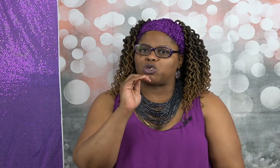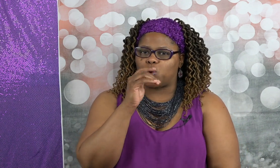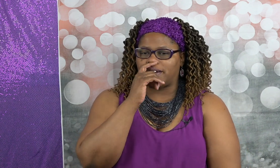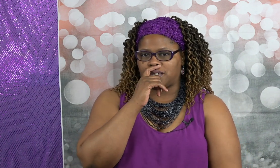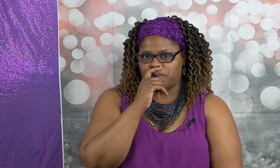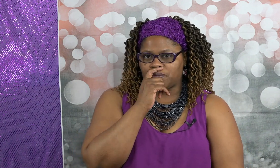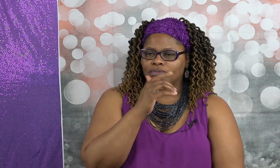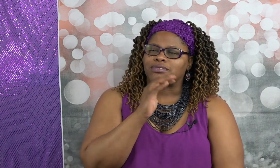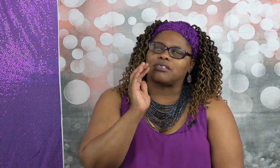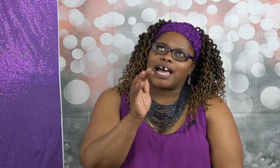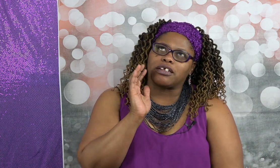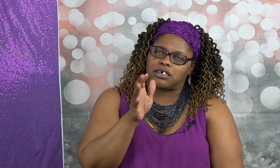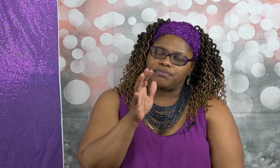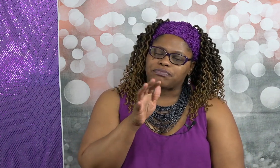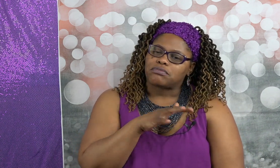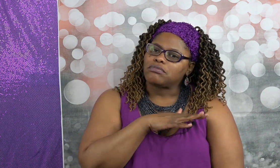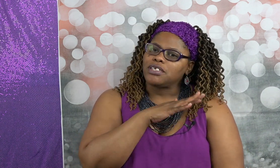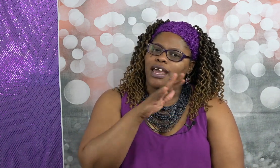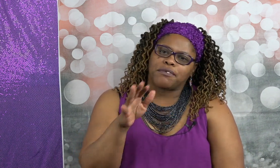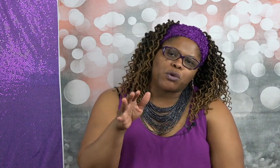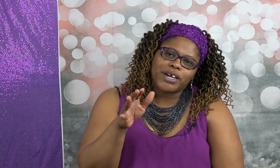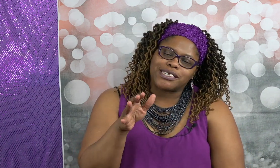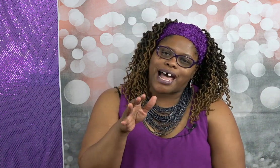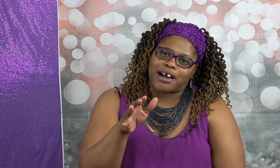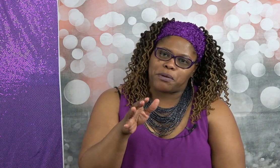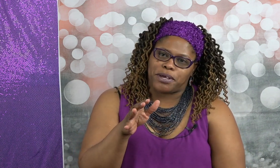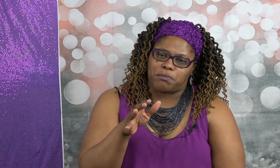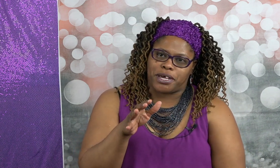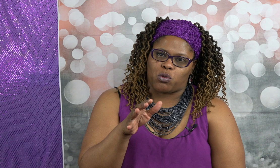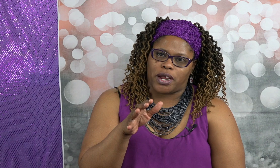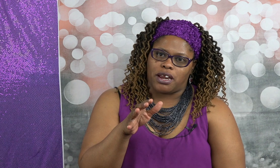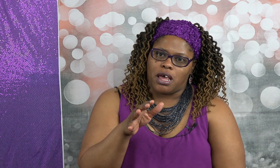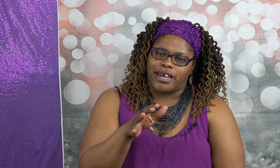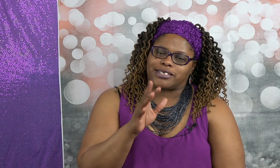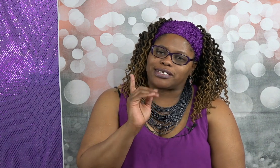you want it to be now look every win is not going to be a big win it doesn't